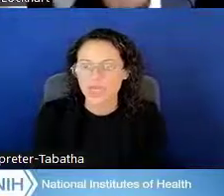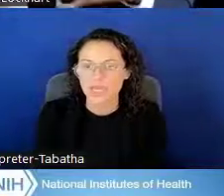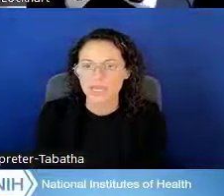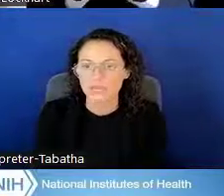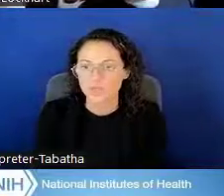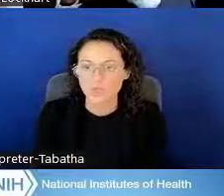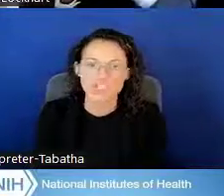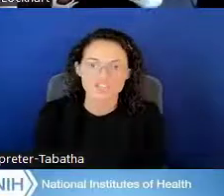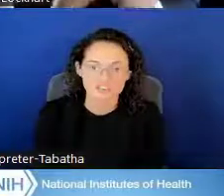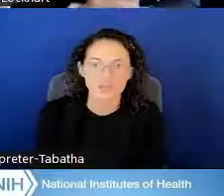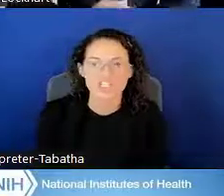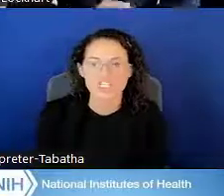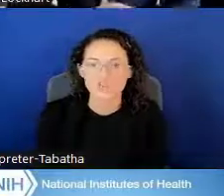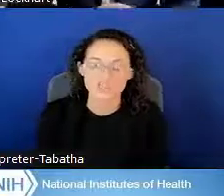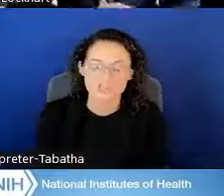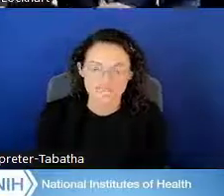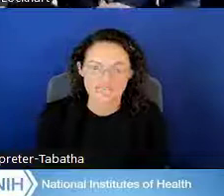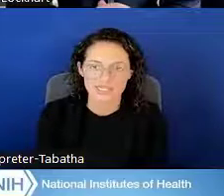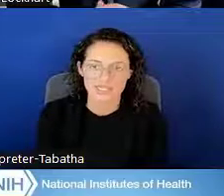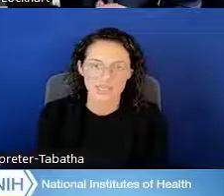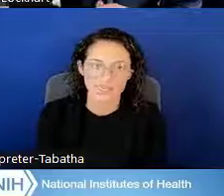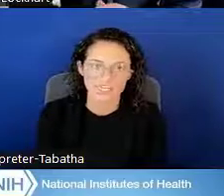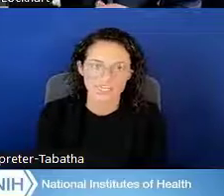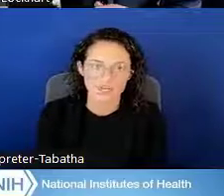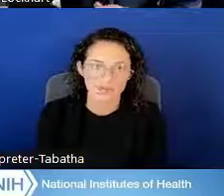and we would just follow the 20 percent debt-to-income ratio.